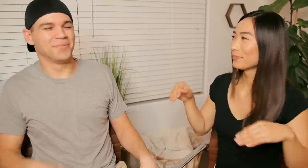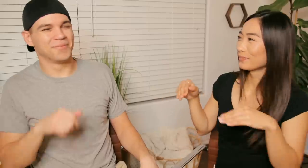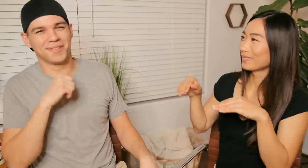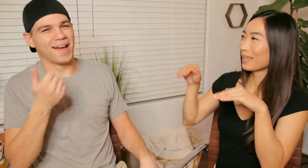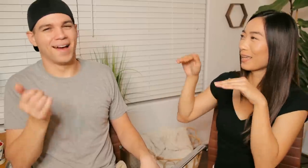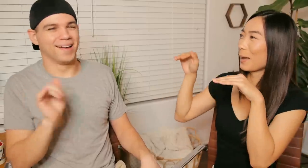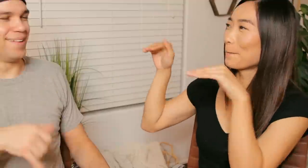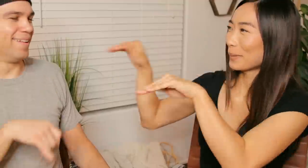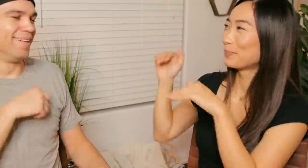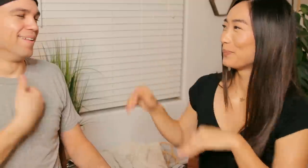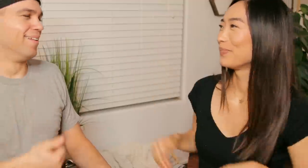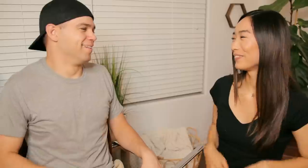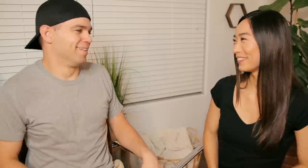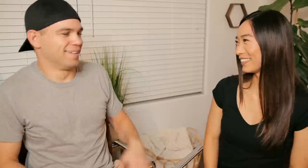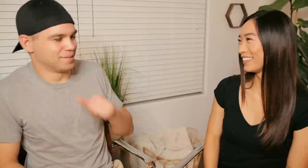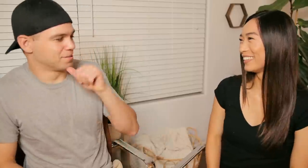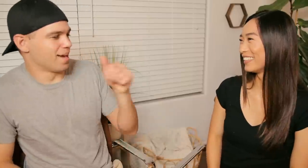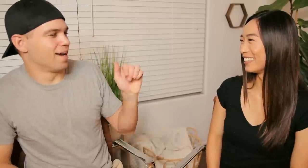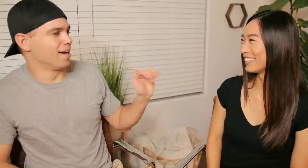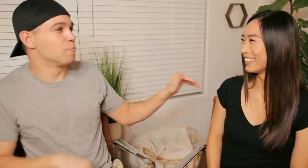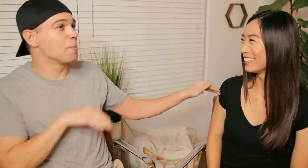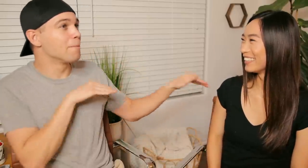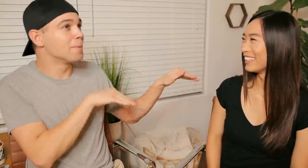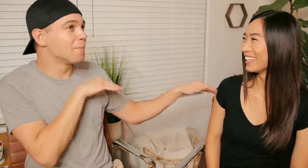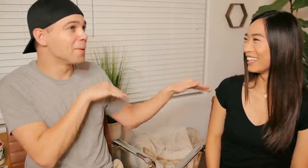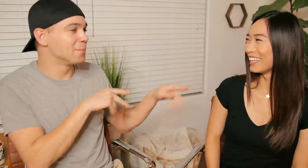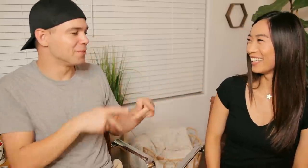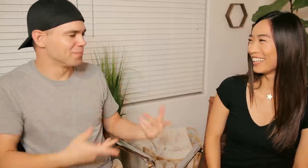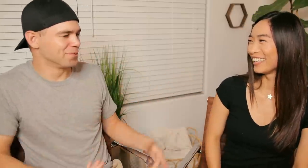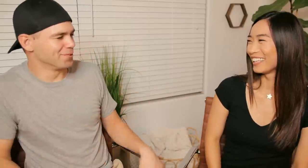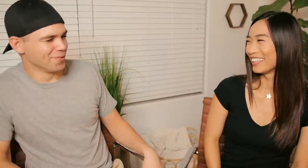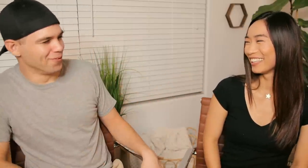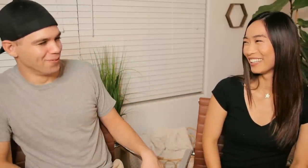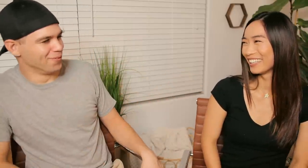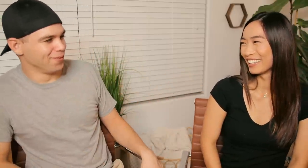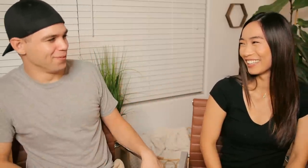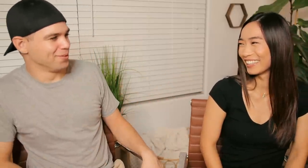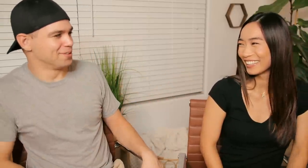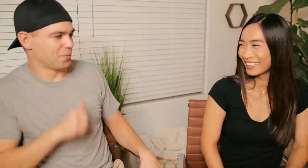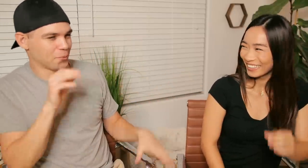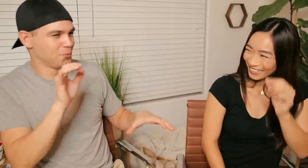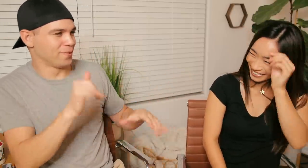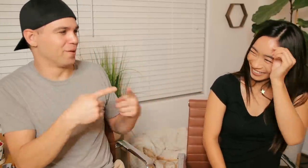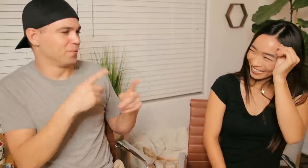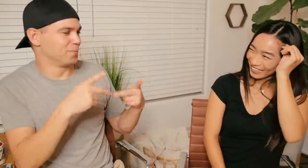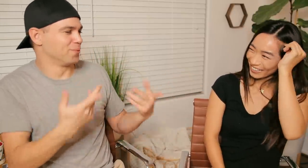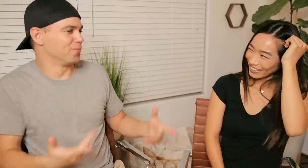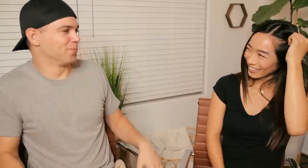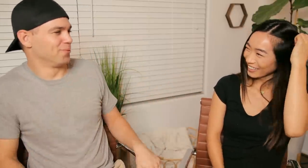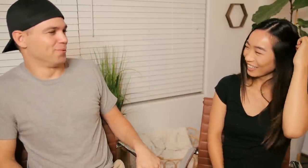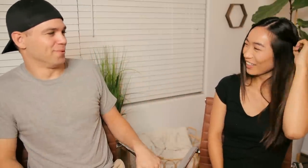R: Not that! R: Don't do that to people Don't do that to people lol